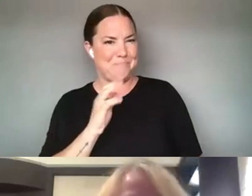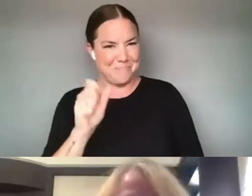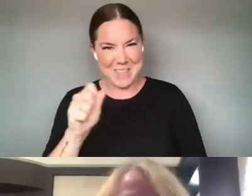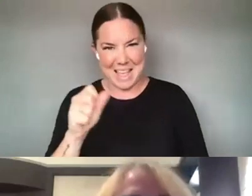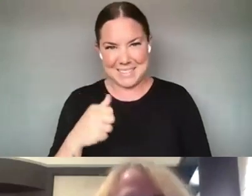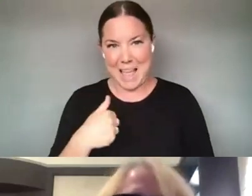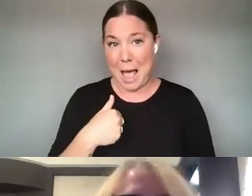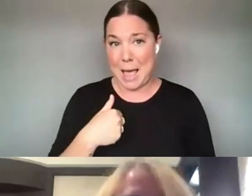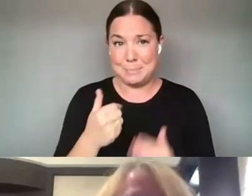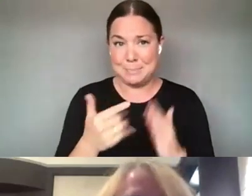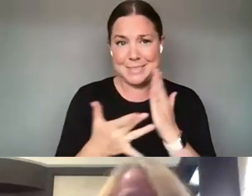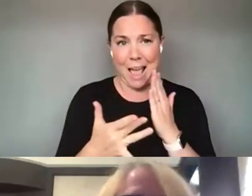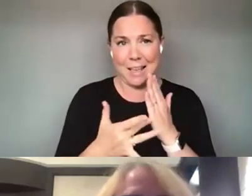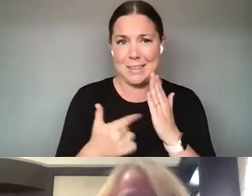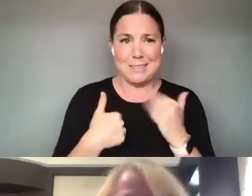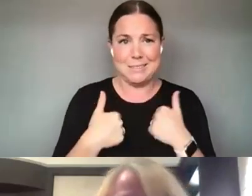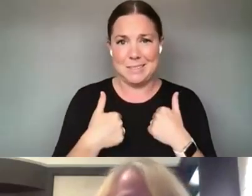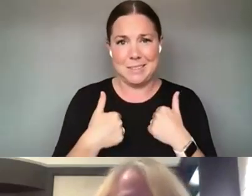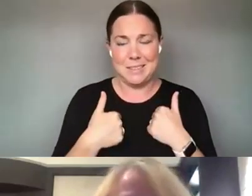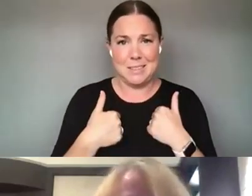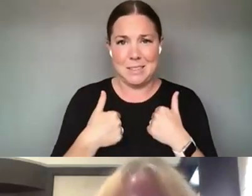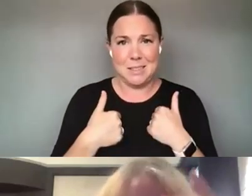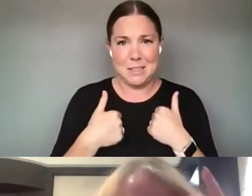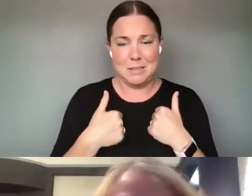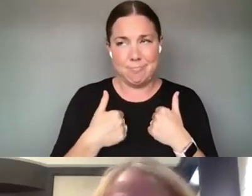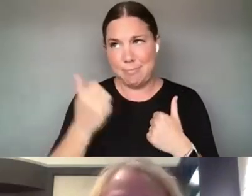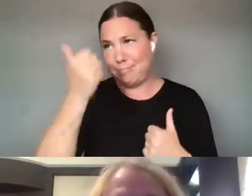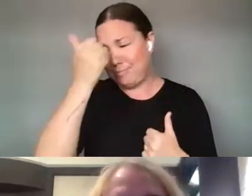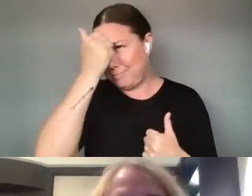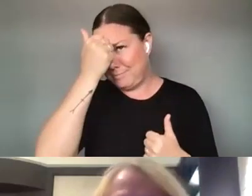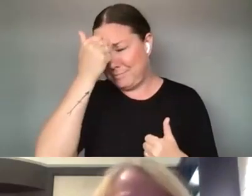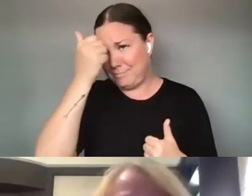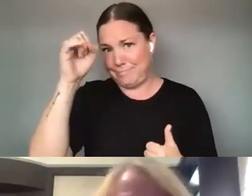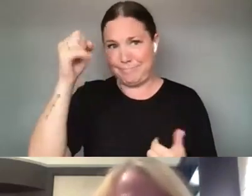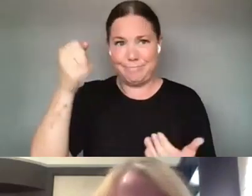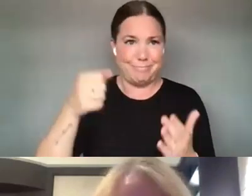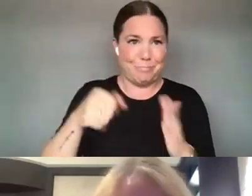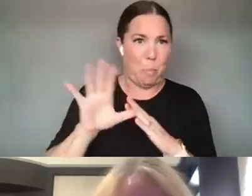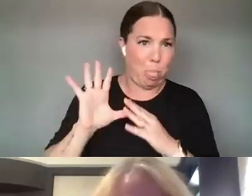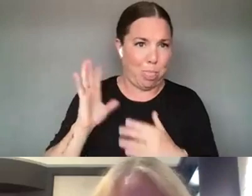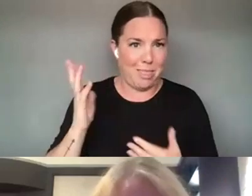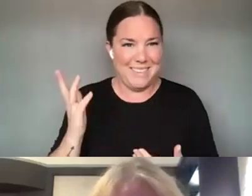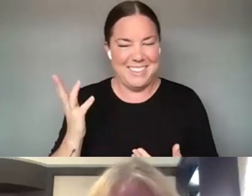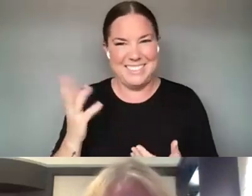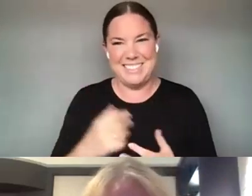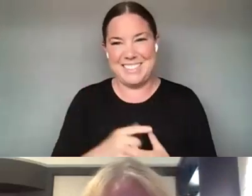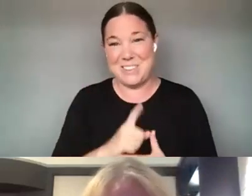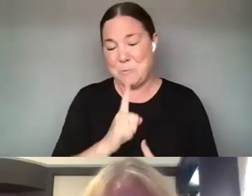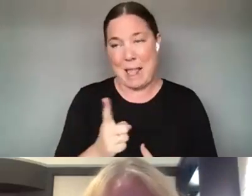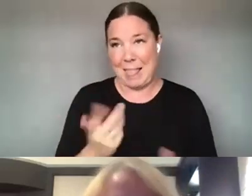I'M KIND OF A TECHNOLOGY IDIOT. I MEAN, I I JUST I'M REALLY HOPELESS, I WON'T TELL